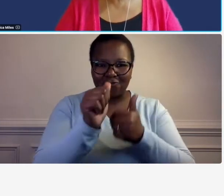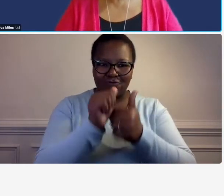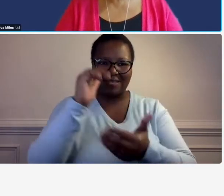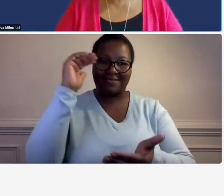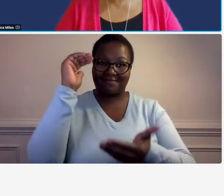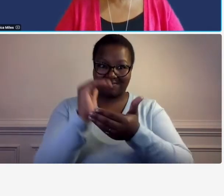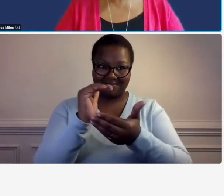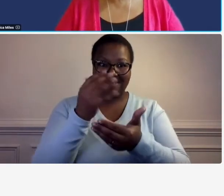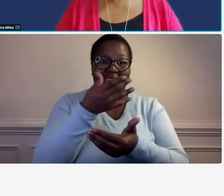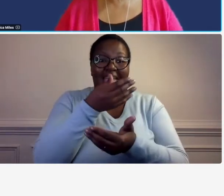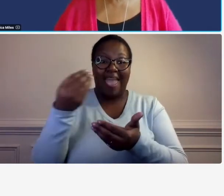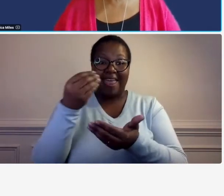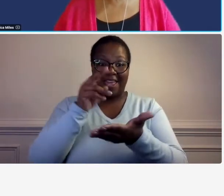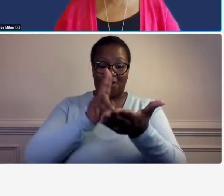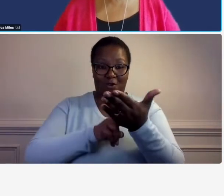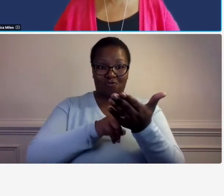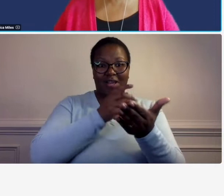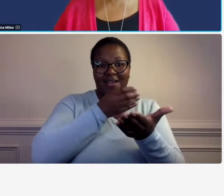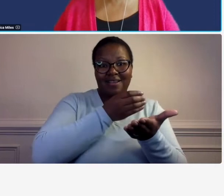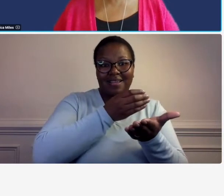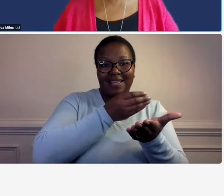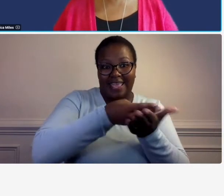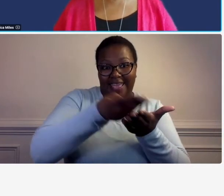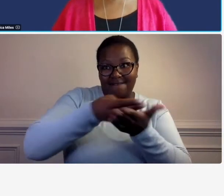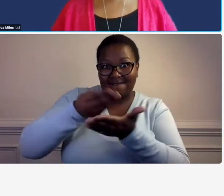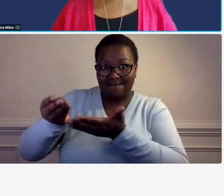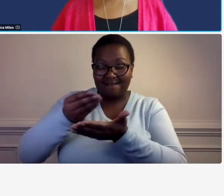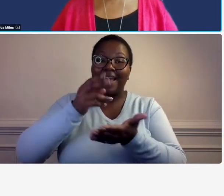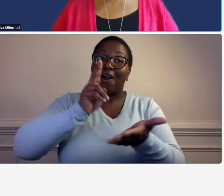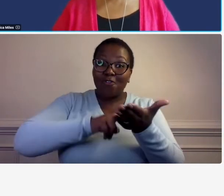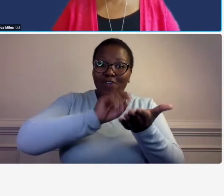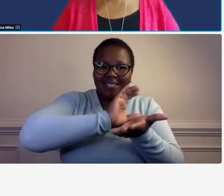charges are consistent with billing procedures so what we're going to do is we're going to look